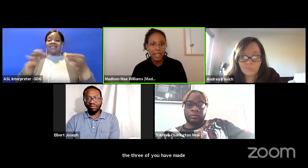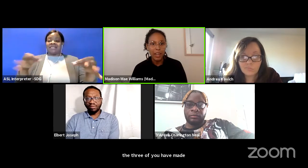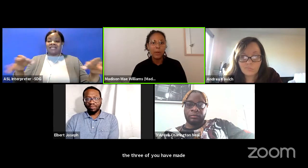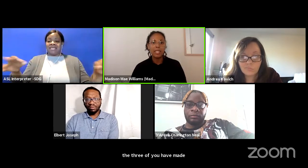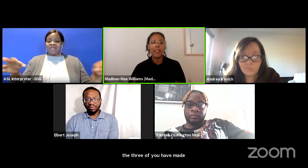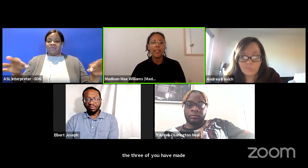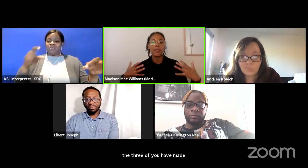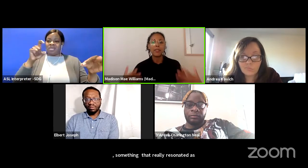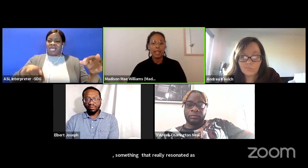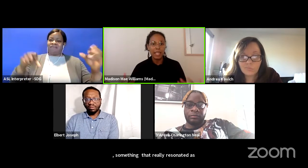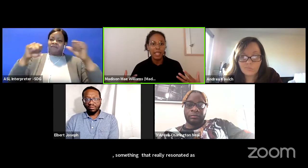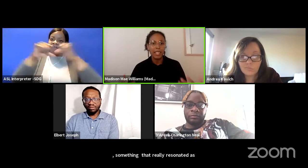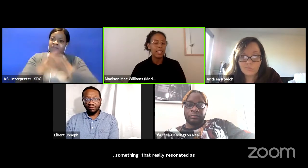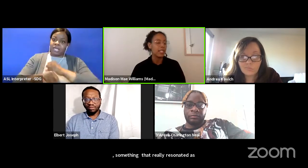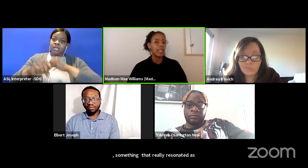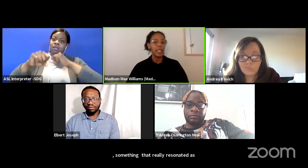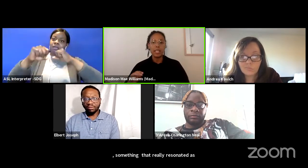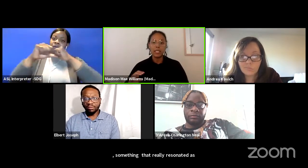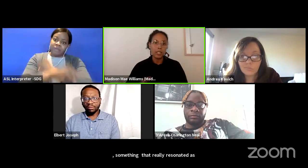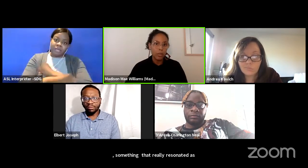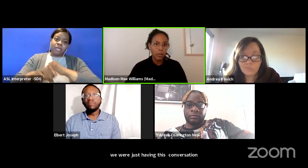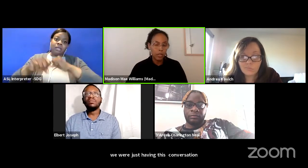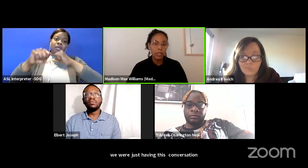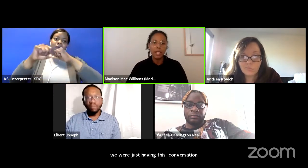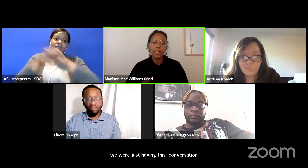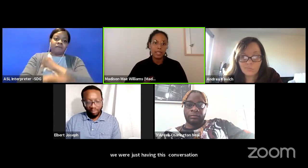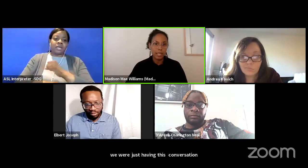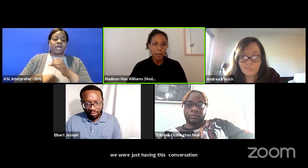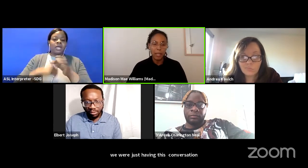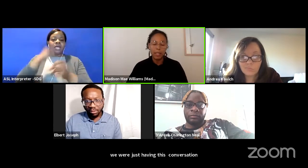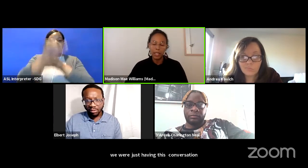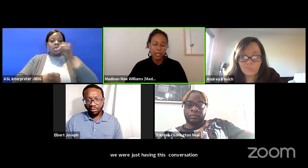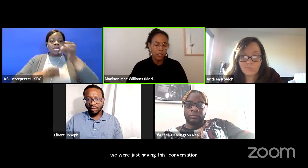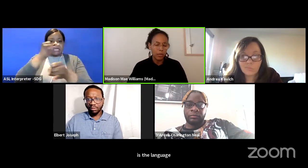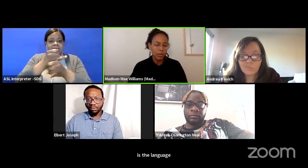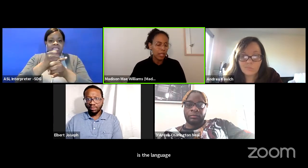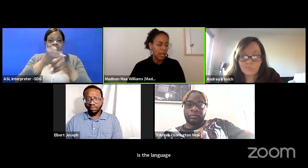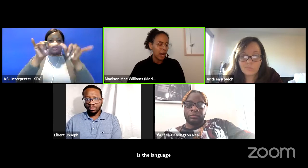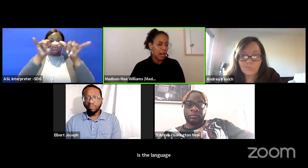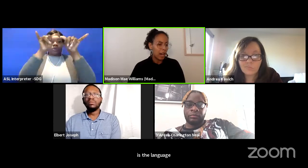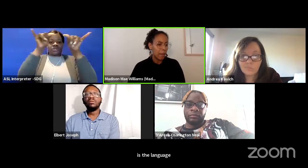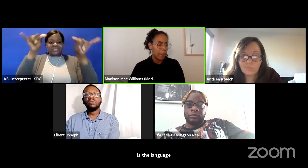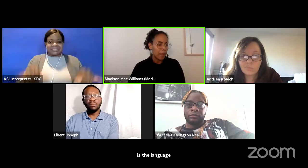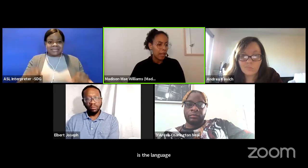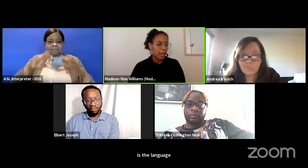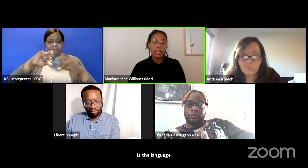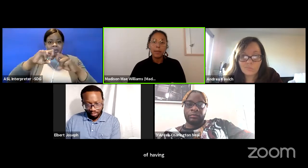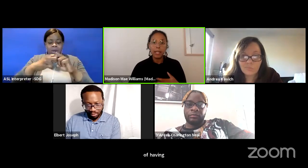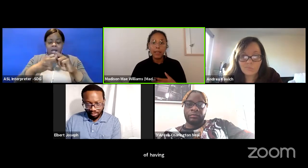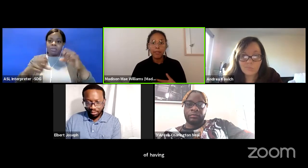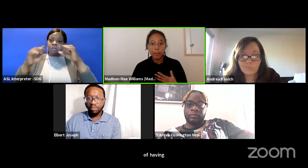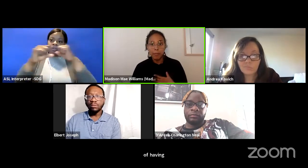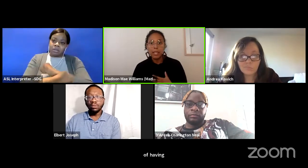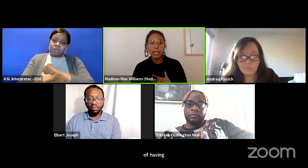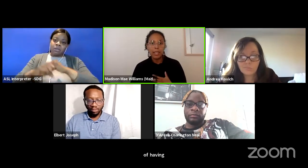and always having to fight against institutional and systemic issues. And something that for me